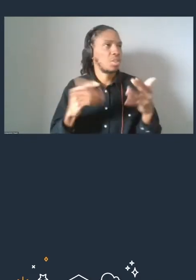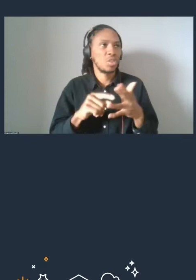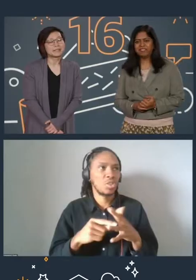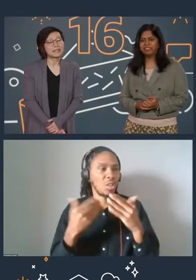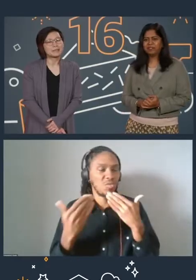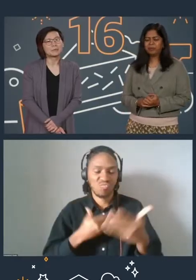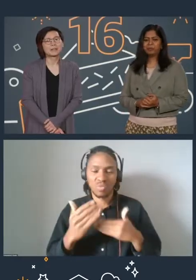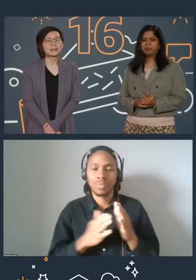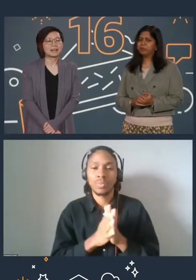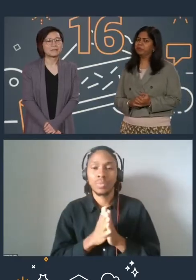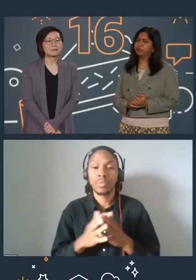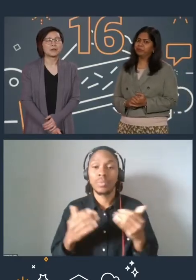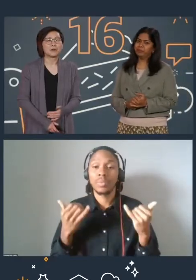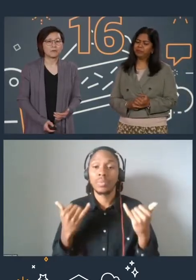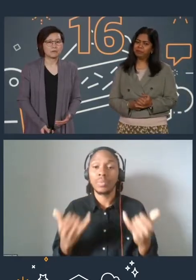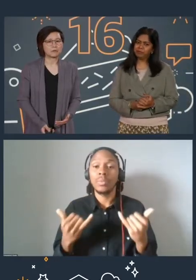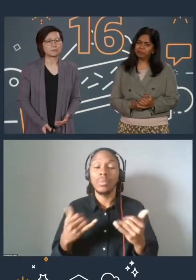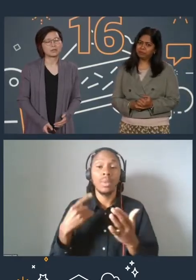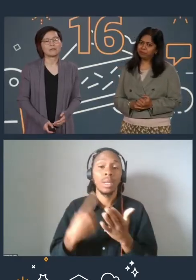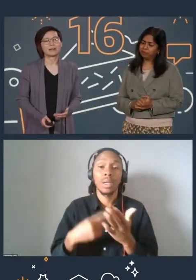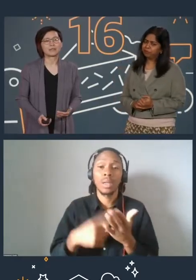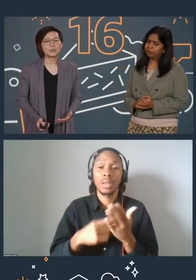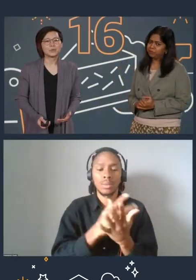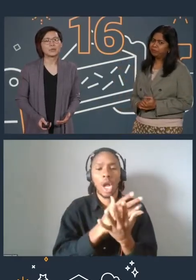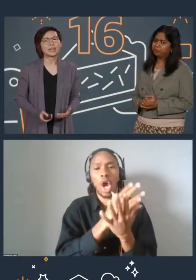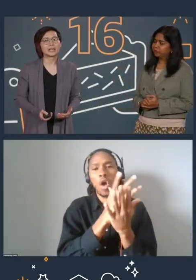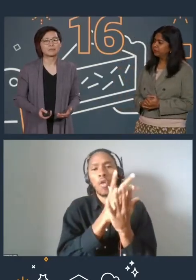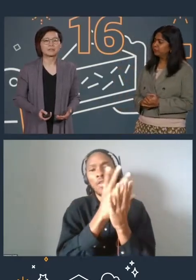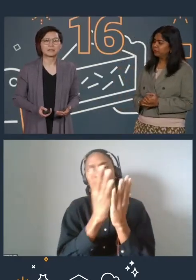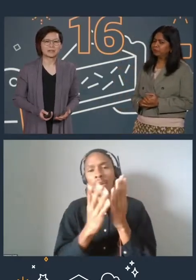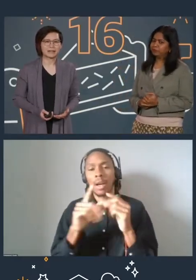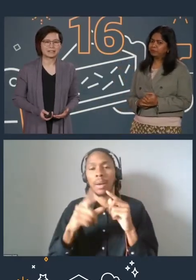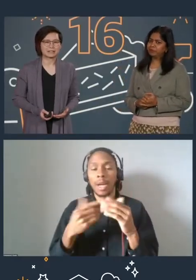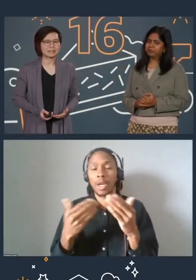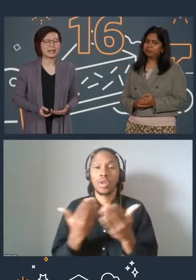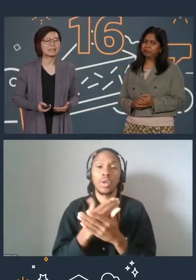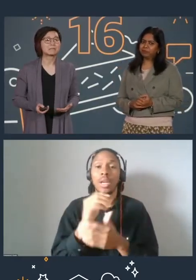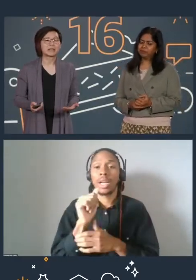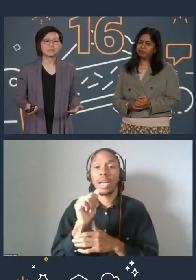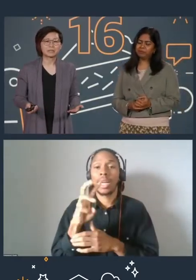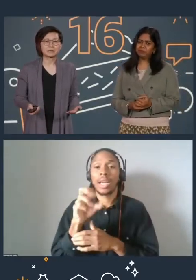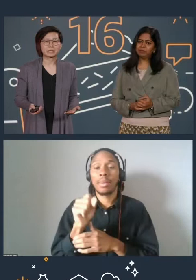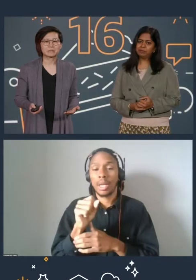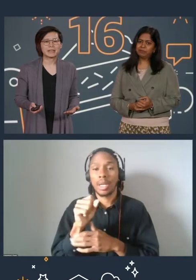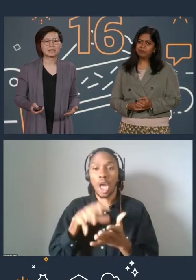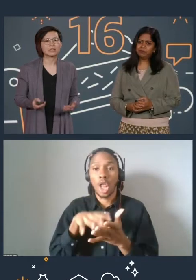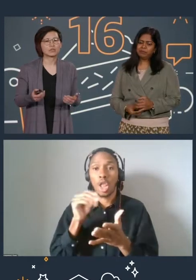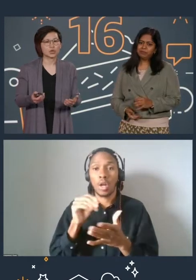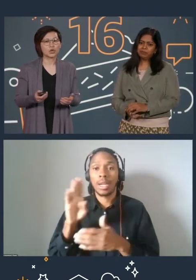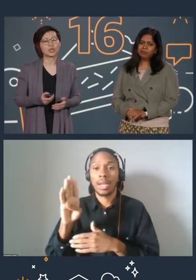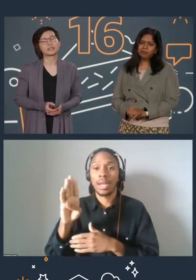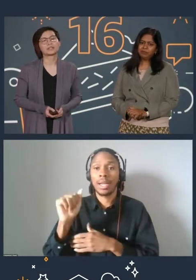So today, we're gonna cover an overview of our new AWS learning badges and its benefits for expanding your knowledge